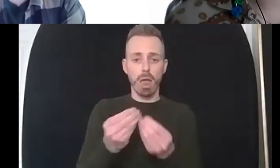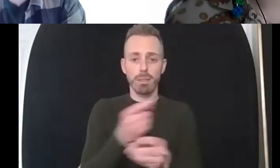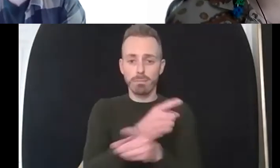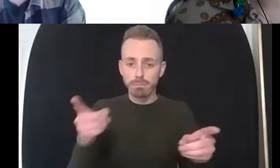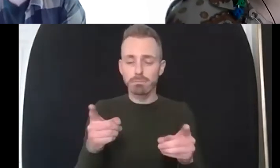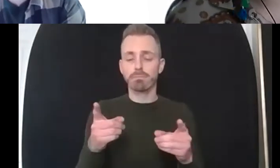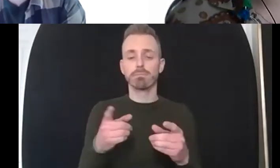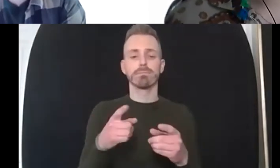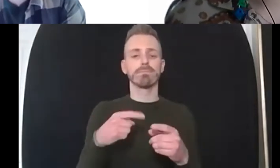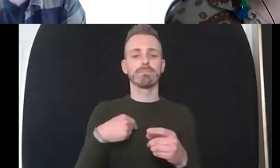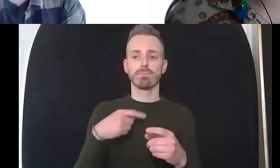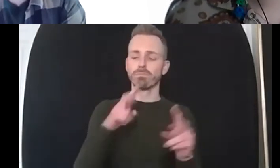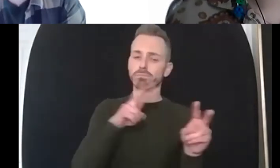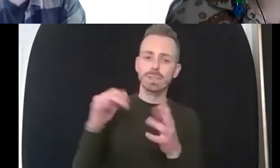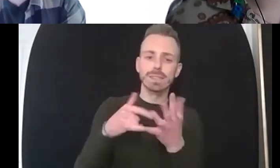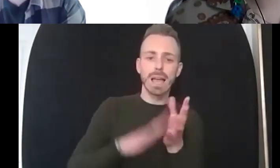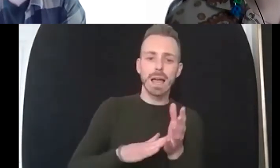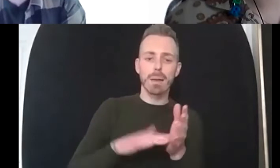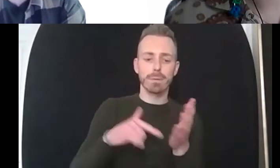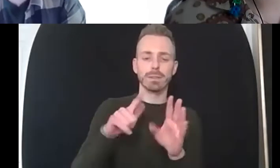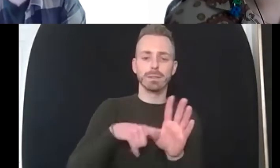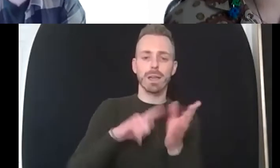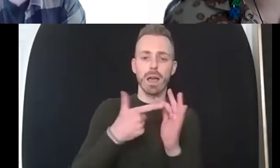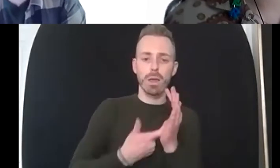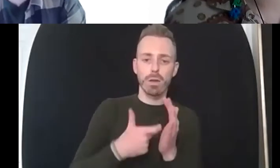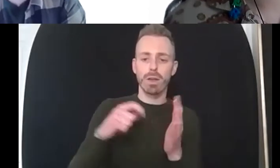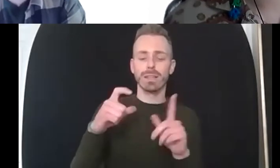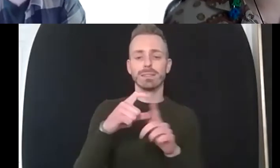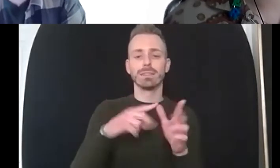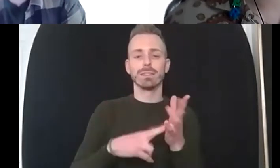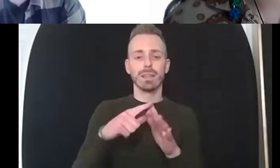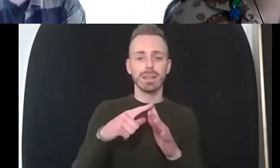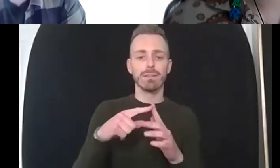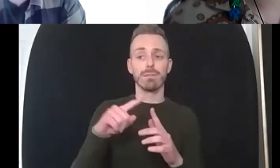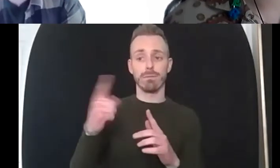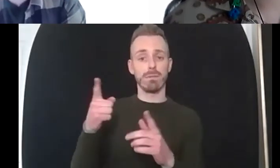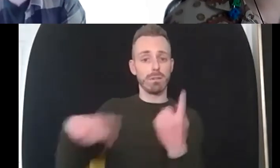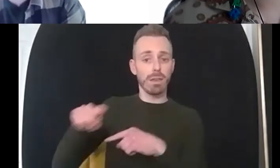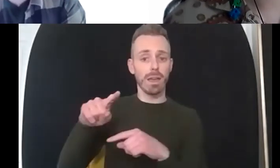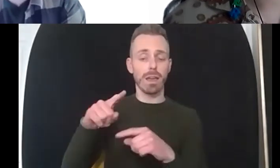sam tyra and dave cottrell who did uh throughout last year um did mental health family hours uh